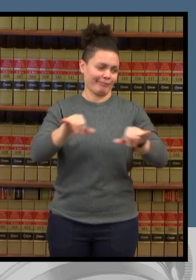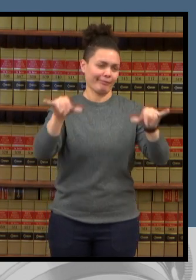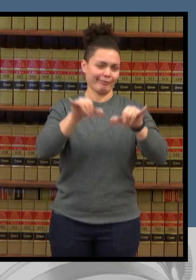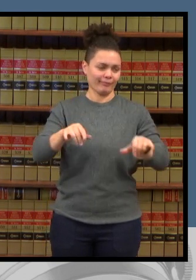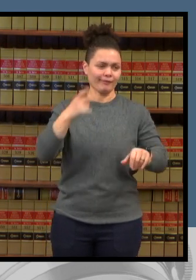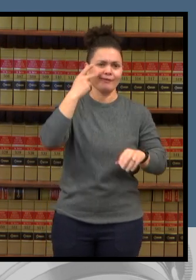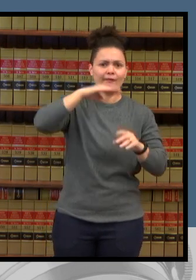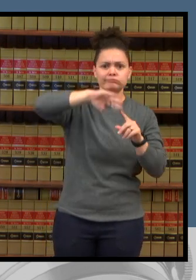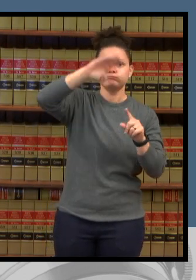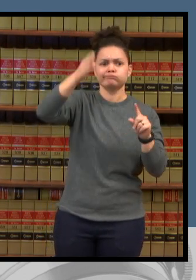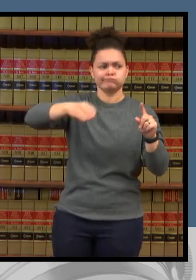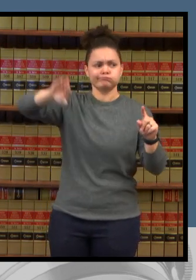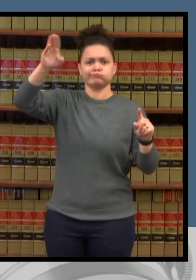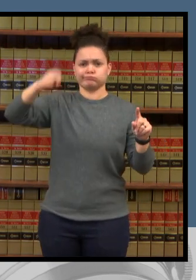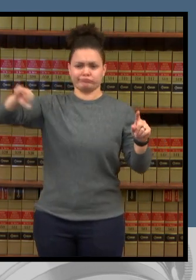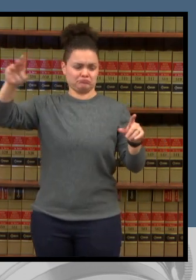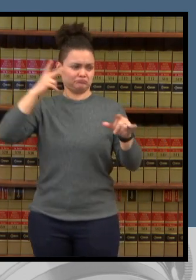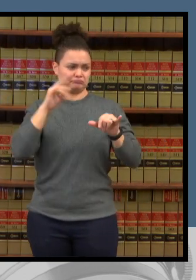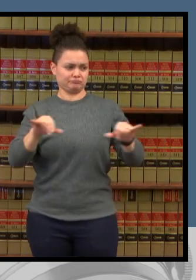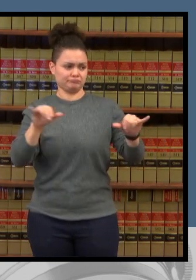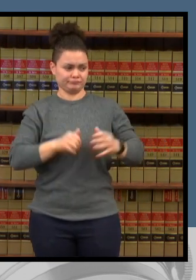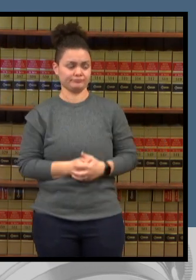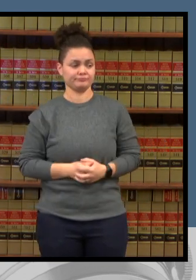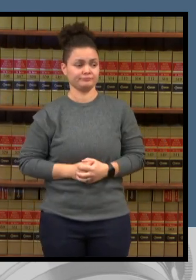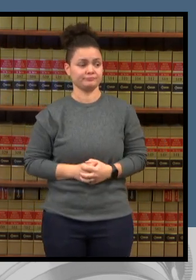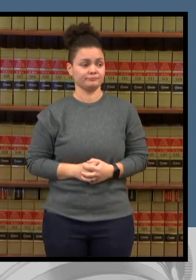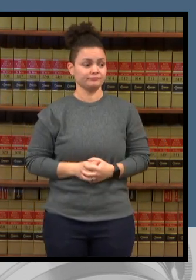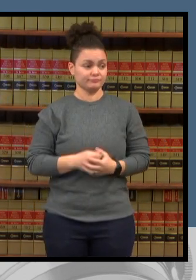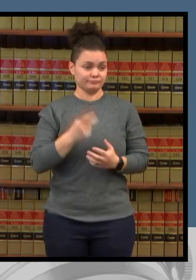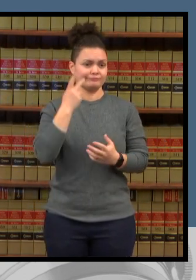that that depicts the number of cases that we've had since the start of the pandemic